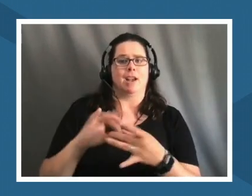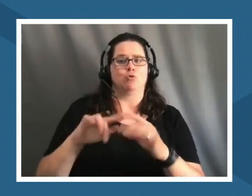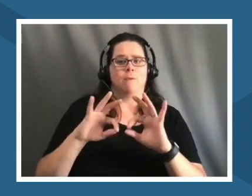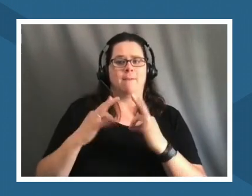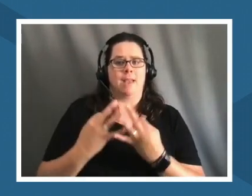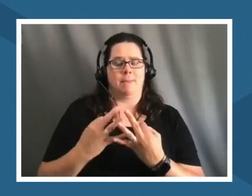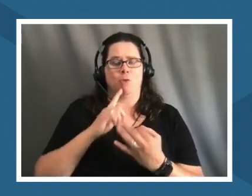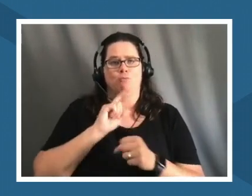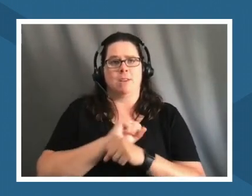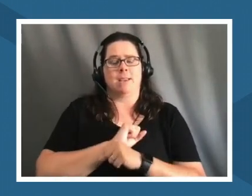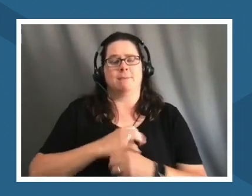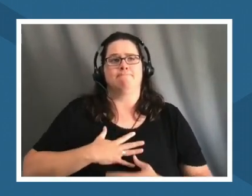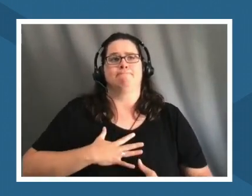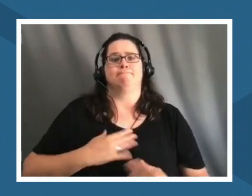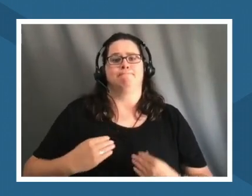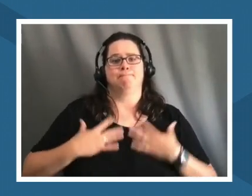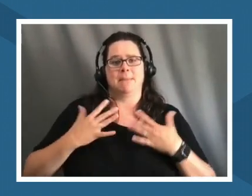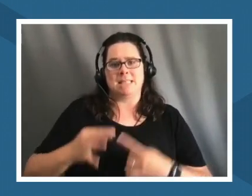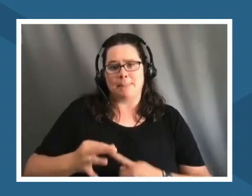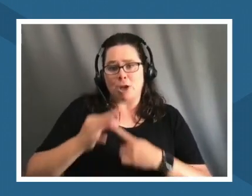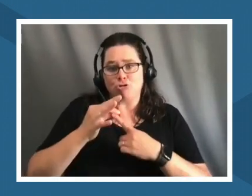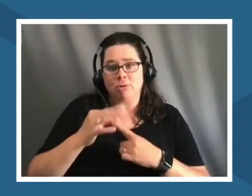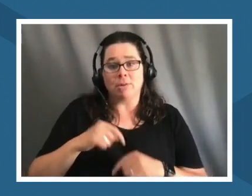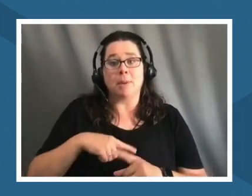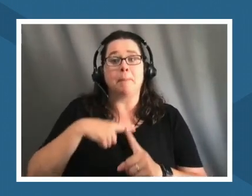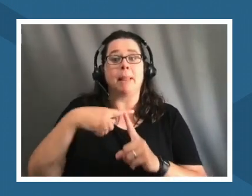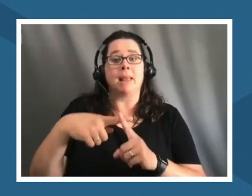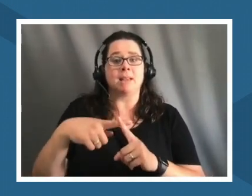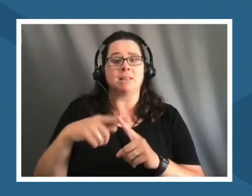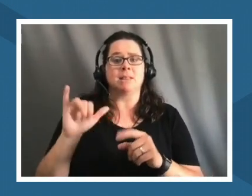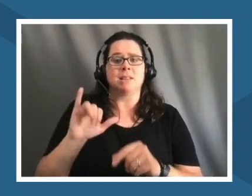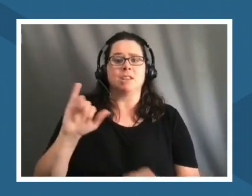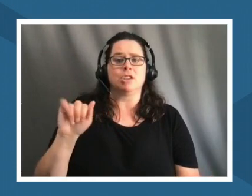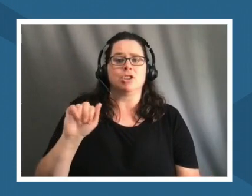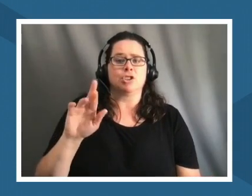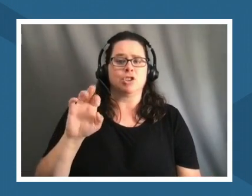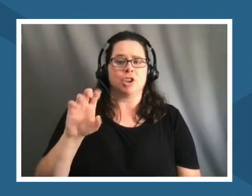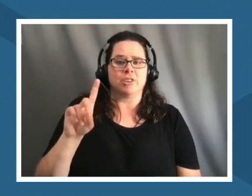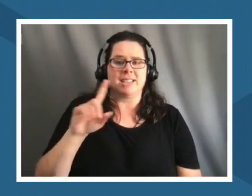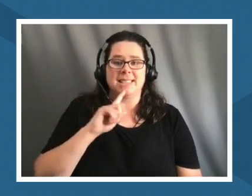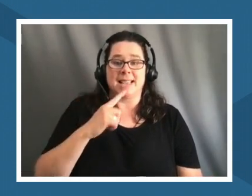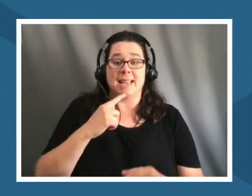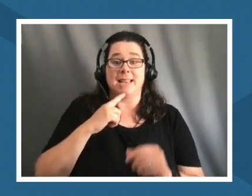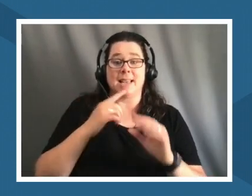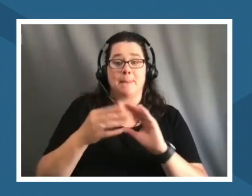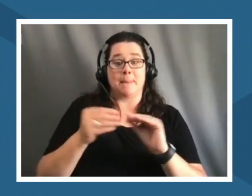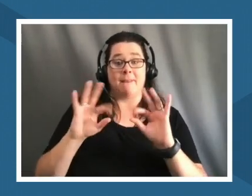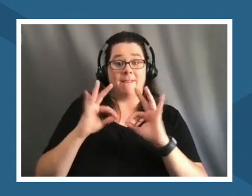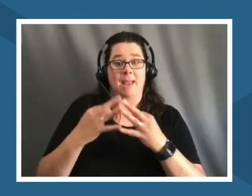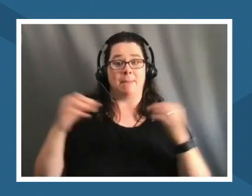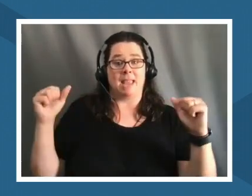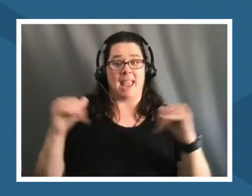special and also just being able as jared said my family also gathers on my